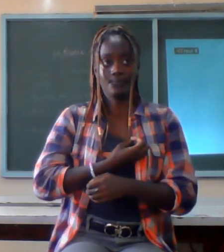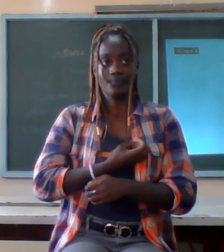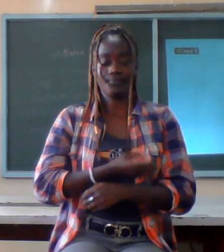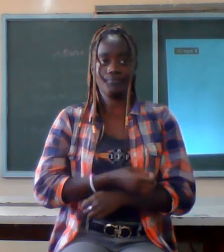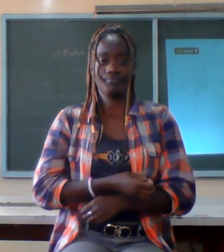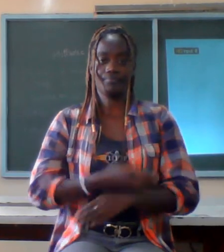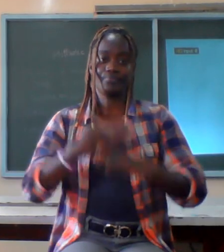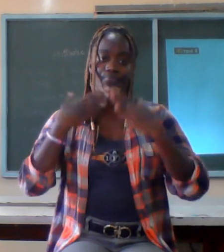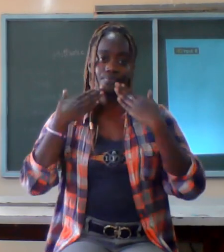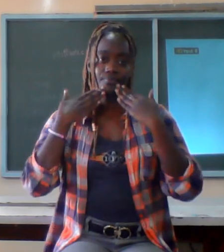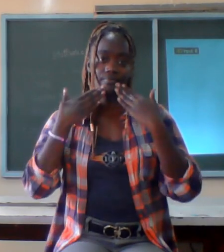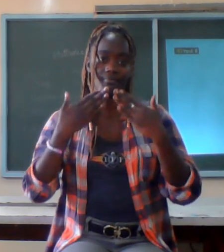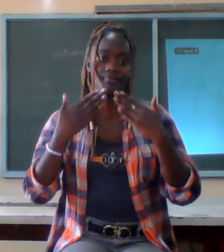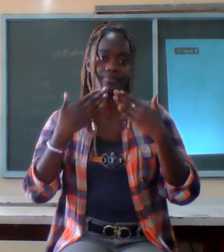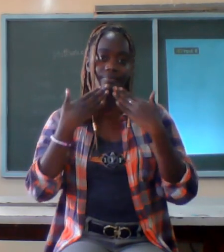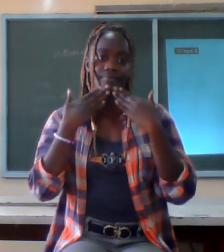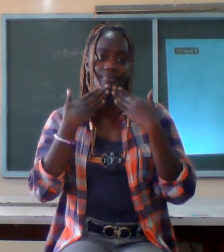thank you thank you thank you